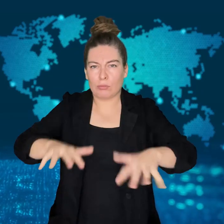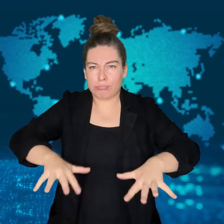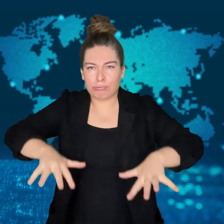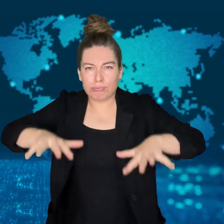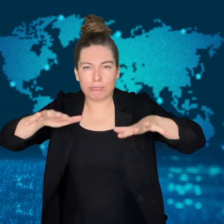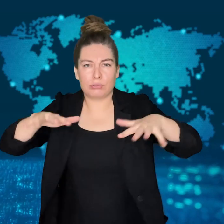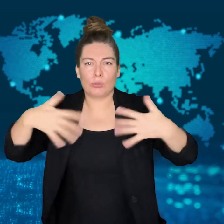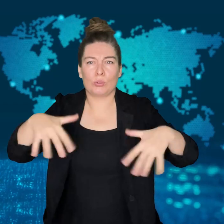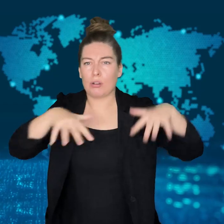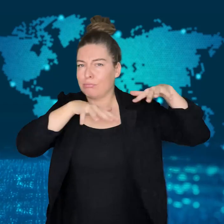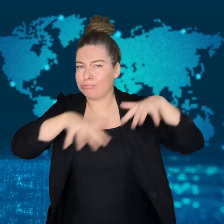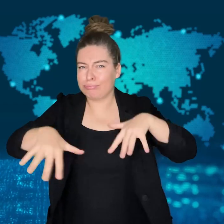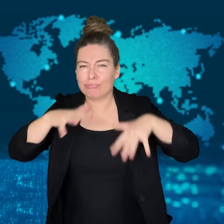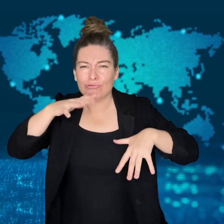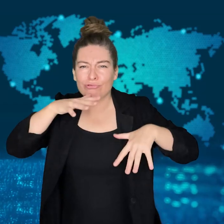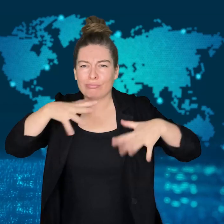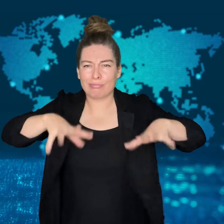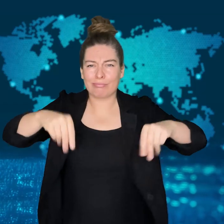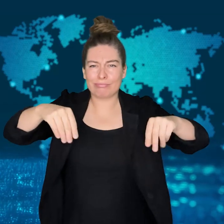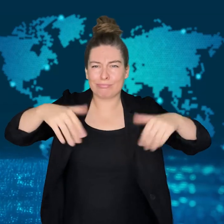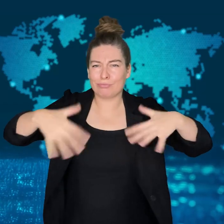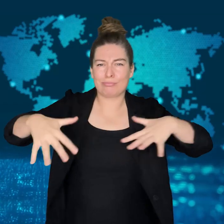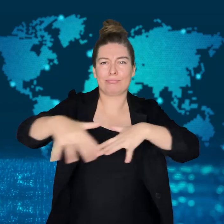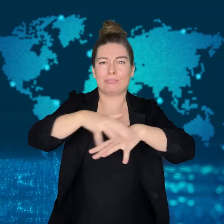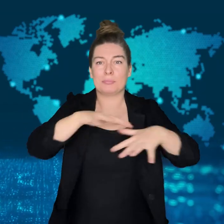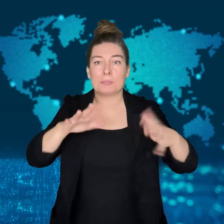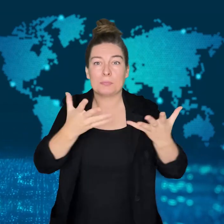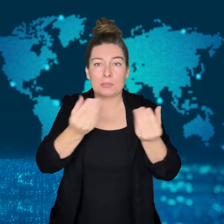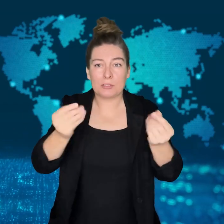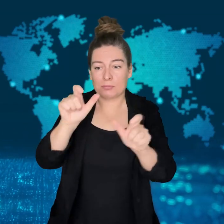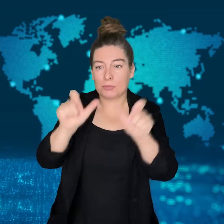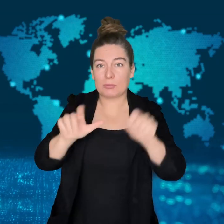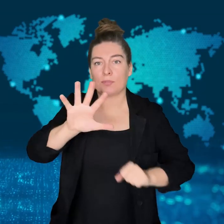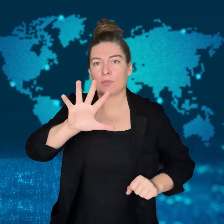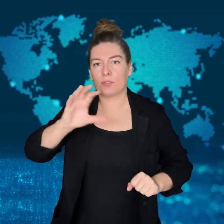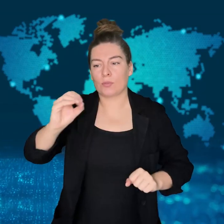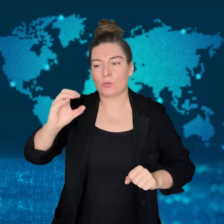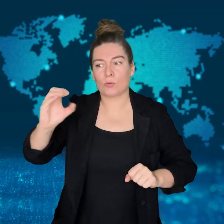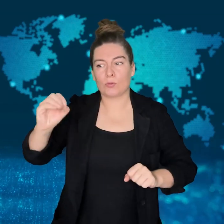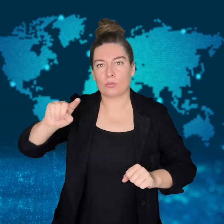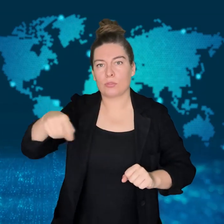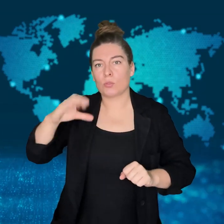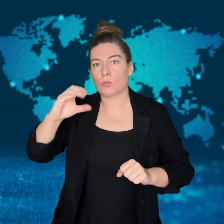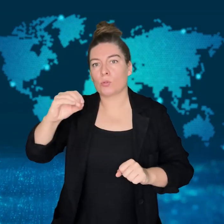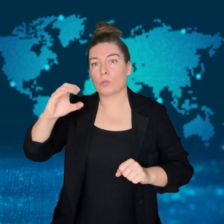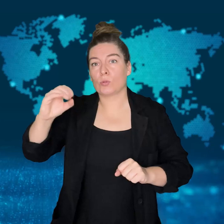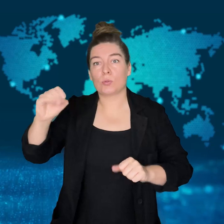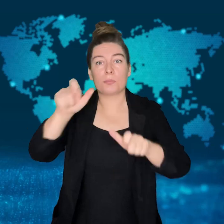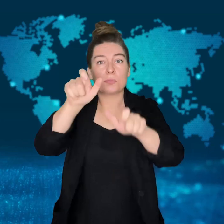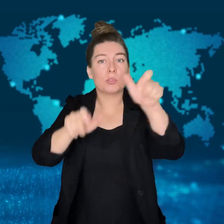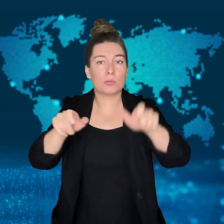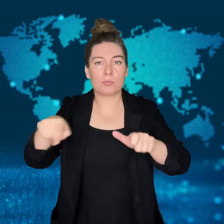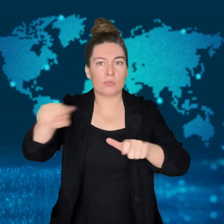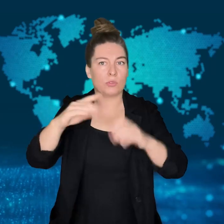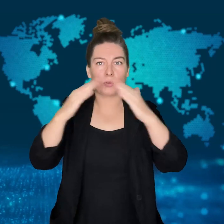In Kenya, at least 38 of the country's 47 counties have been impacted by